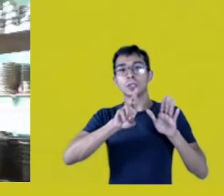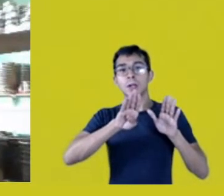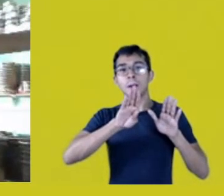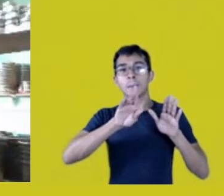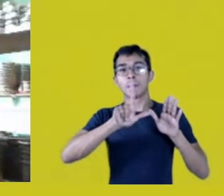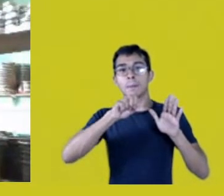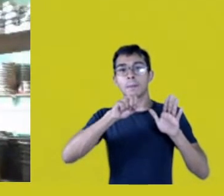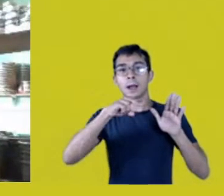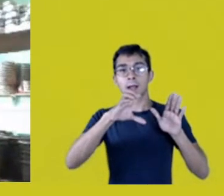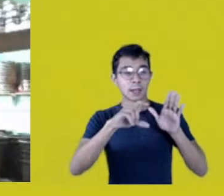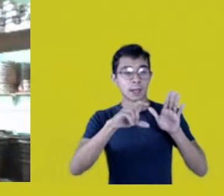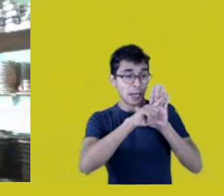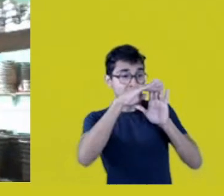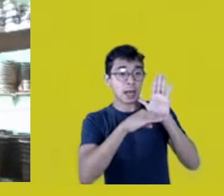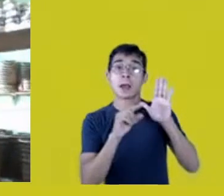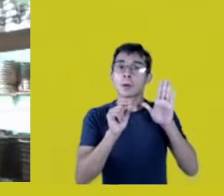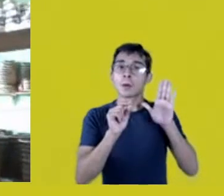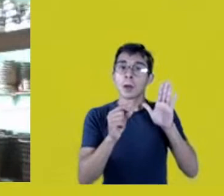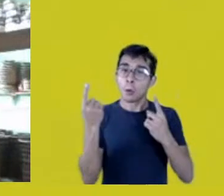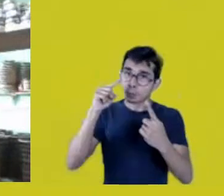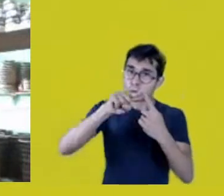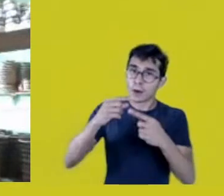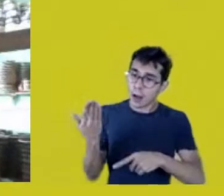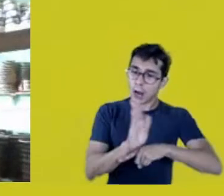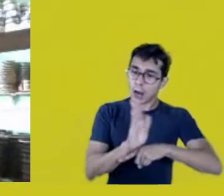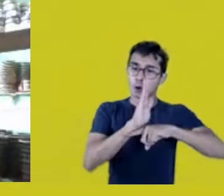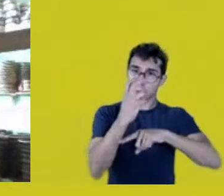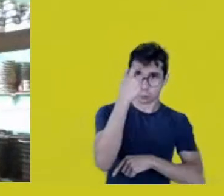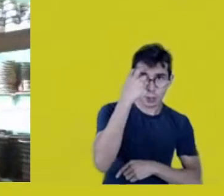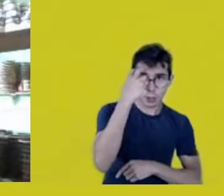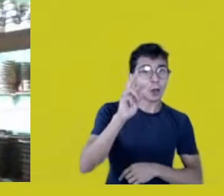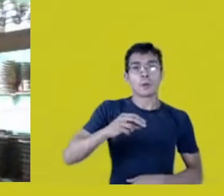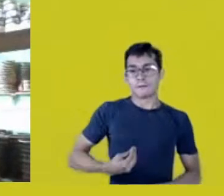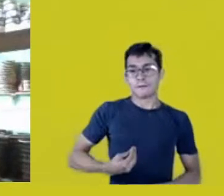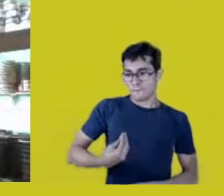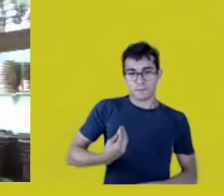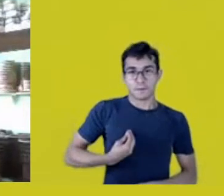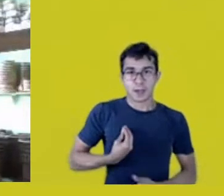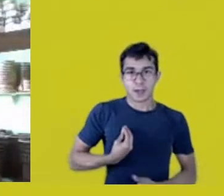600 reais. That’s panhandling money, not support.